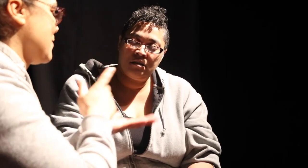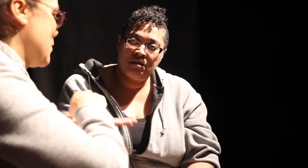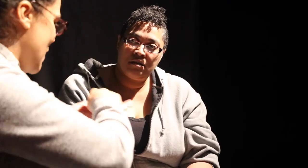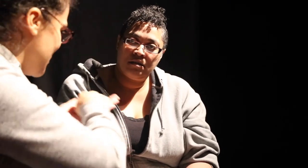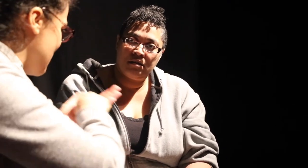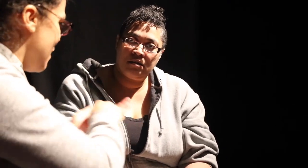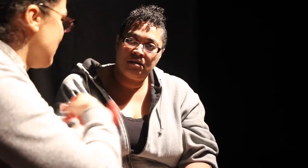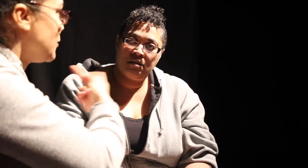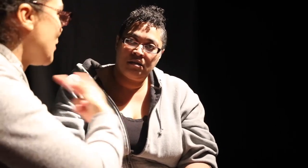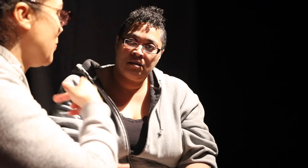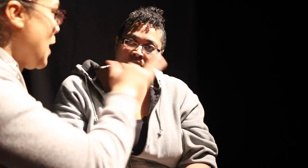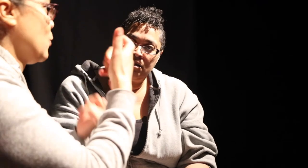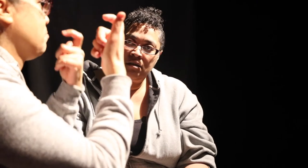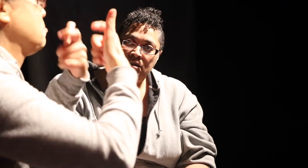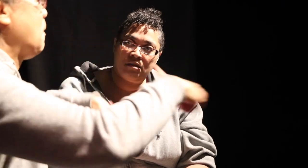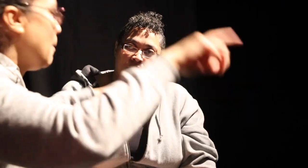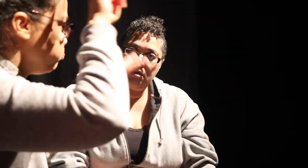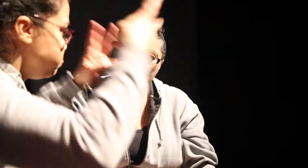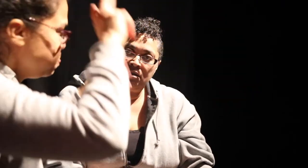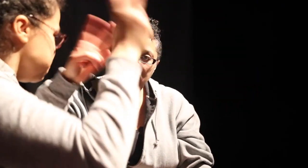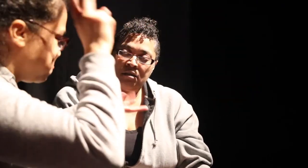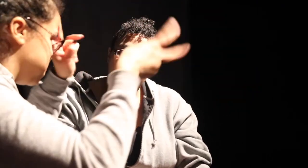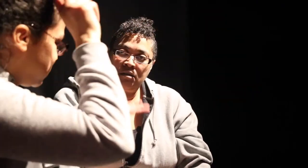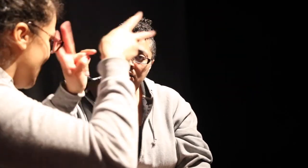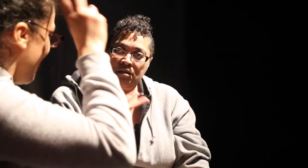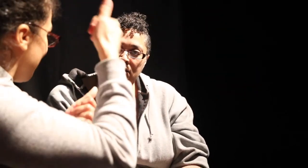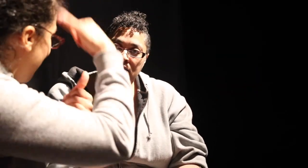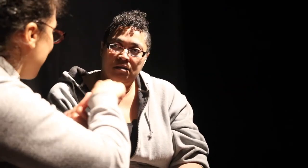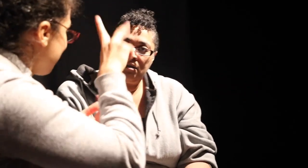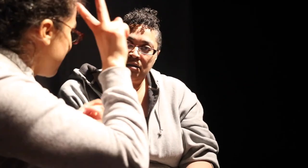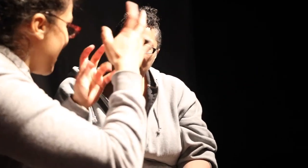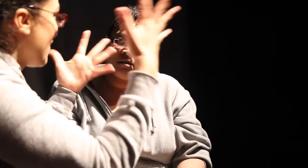When we tried to communicate and we wrote back and forth and you know, there were so many misunderstandings.